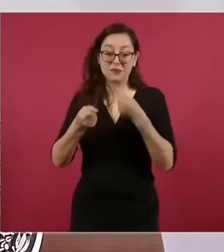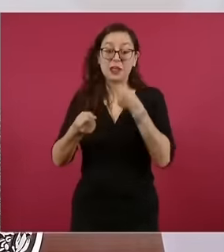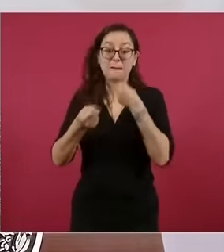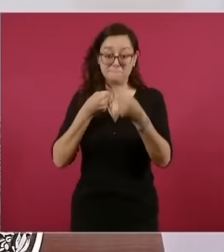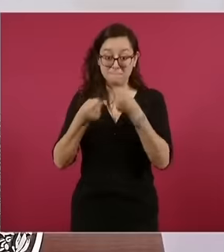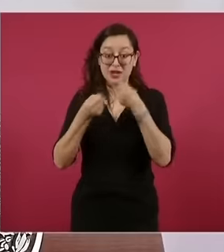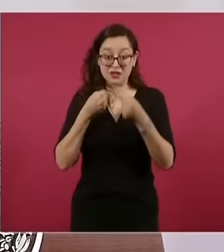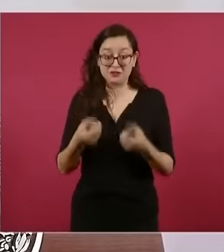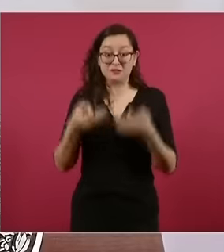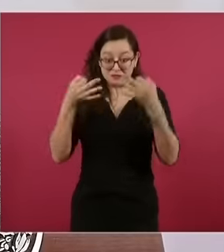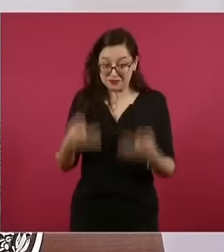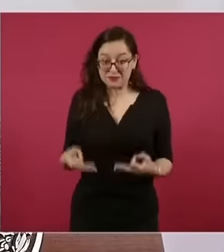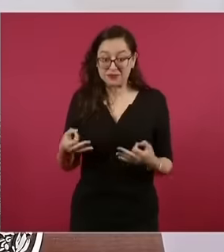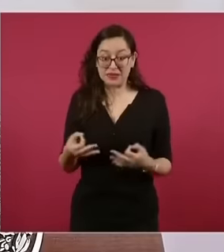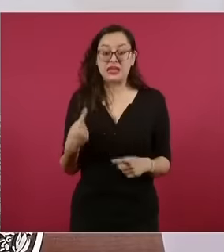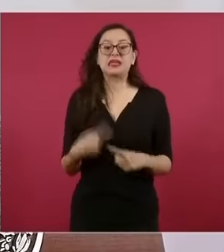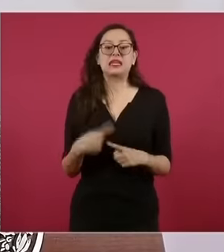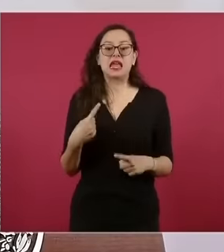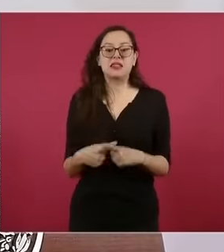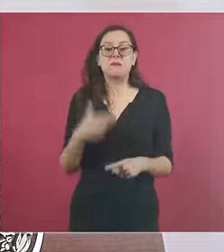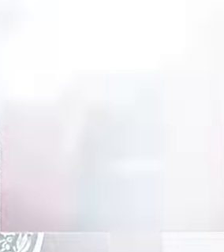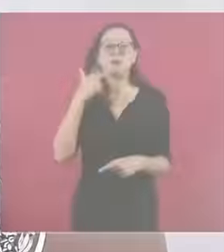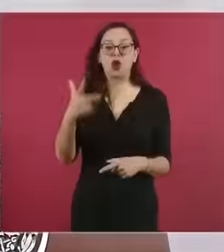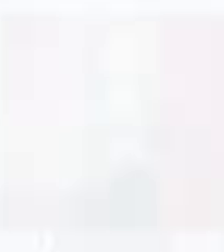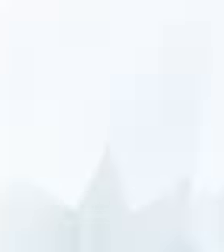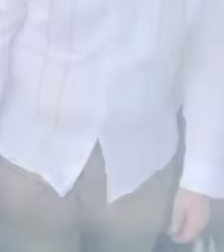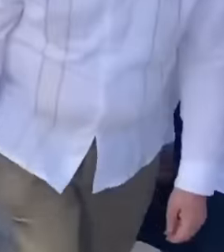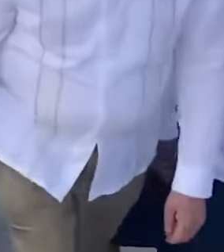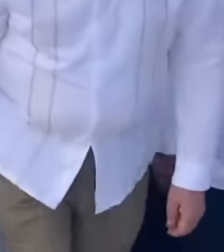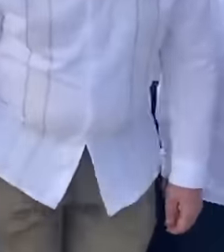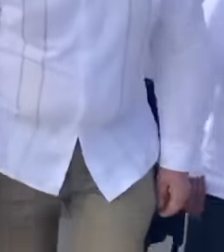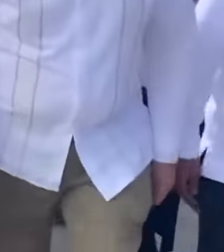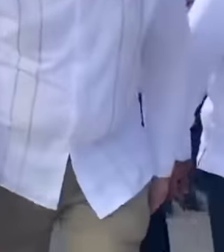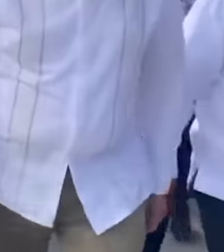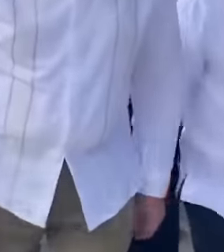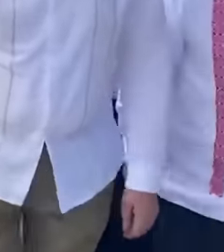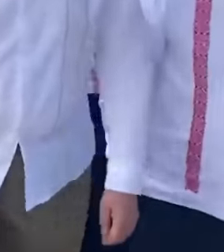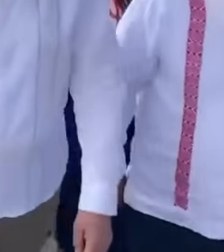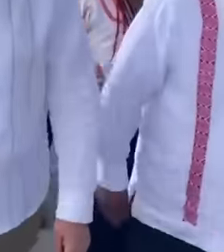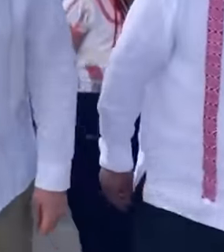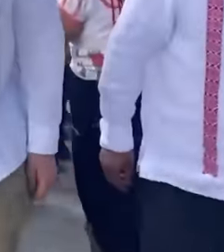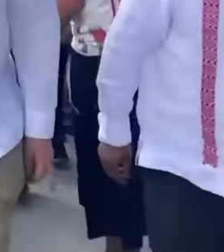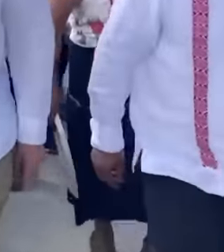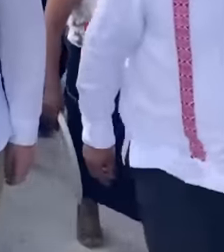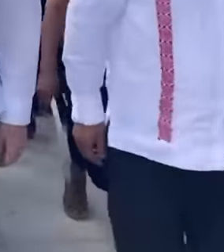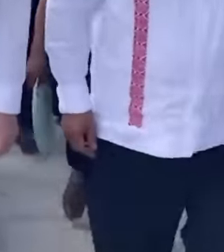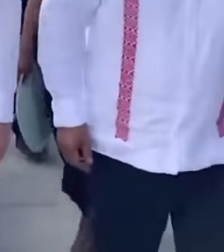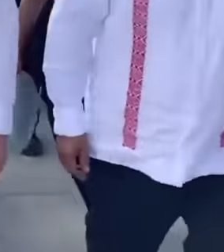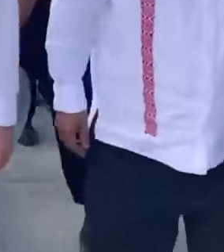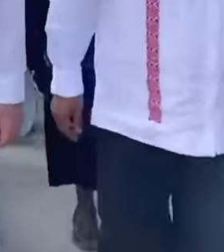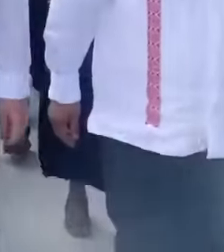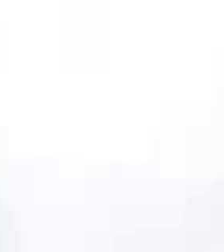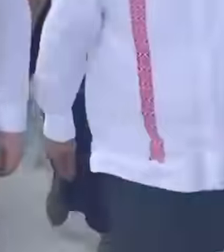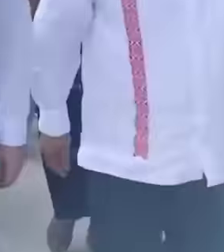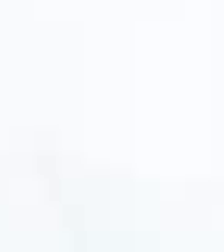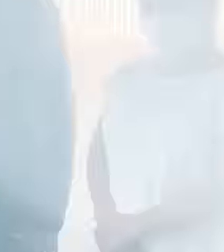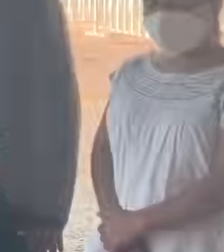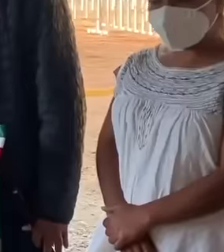no one messes with the pu, the Mexicans have woken up And they know how to be grateful when a government takes care of them